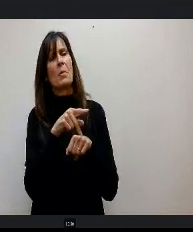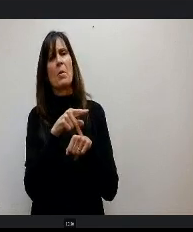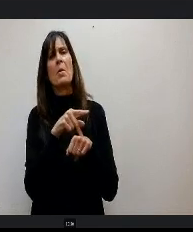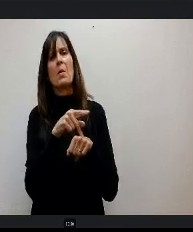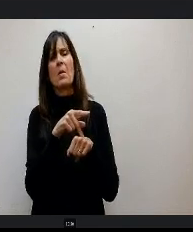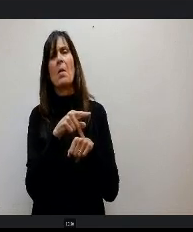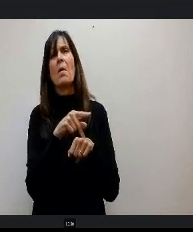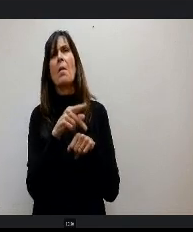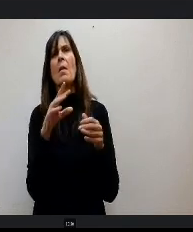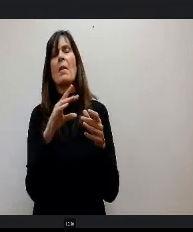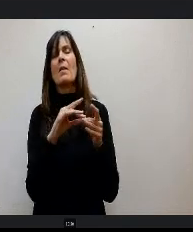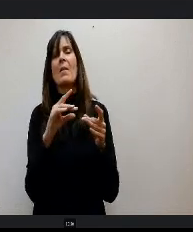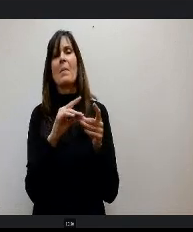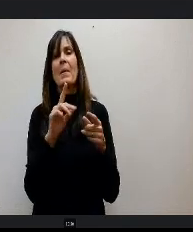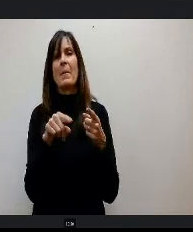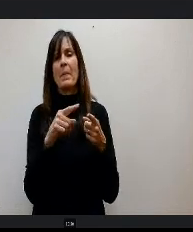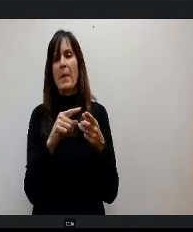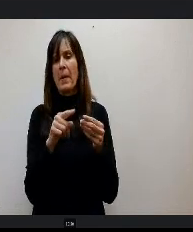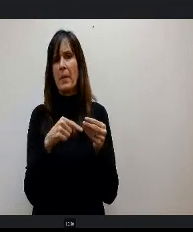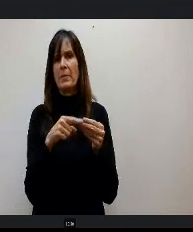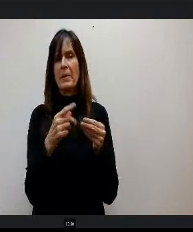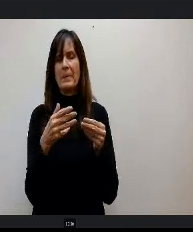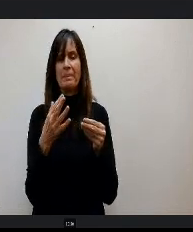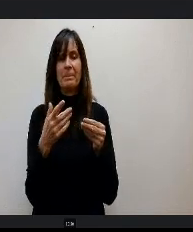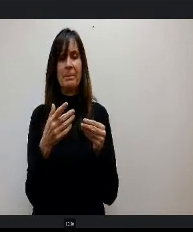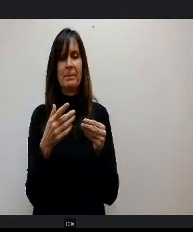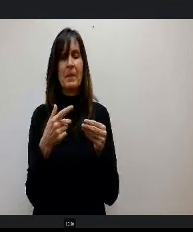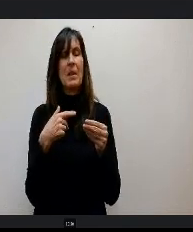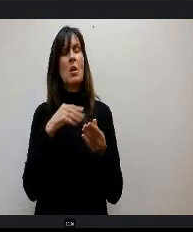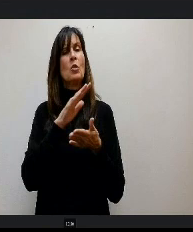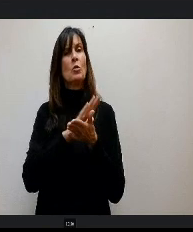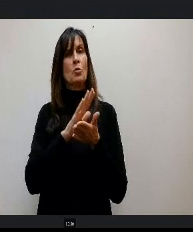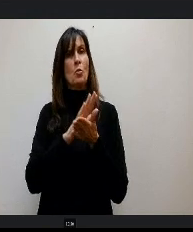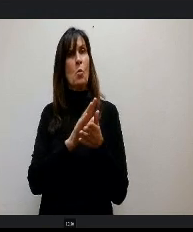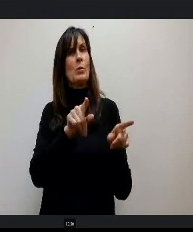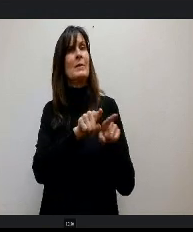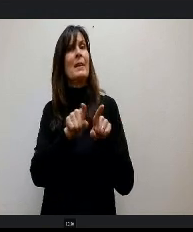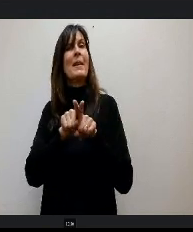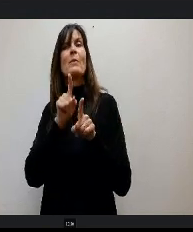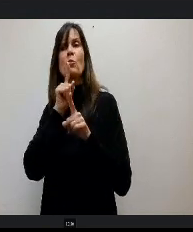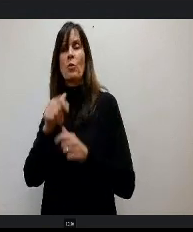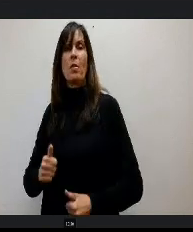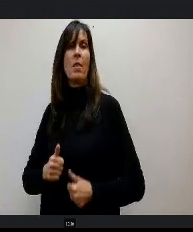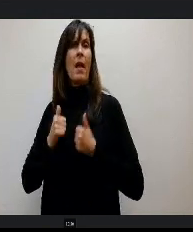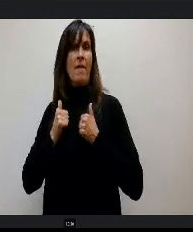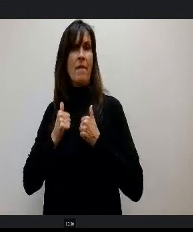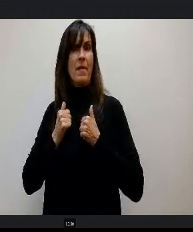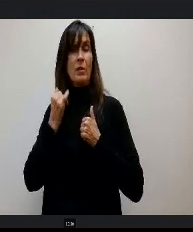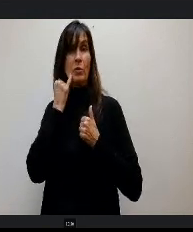said was we treat school like it's real life work. OK, so if you miss a day or you're doing